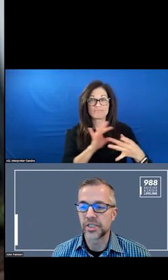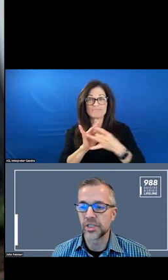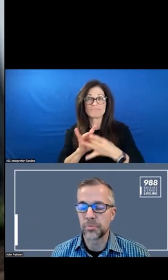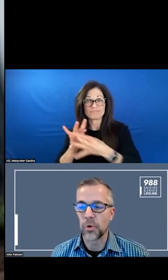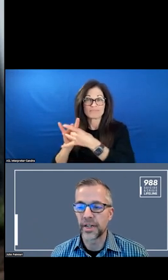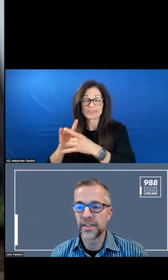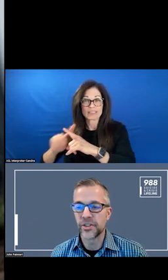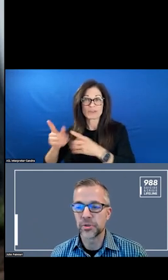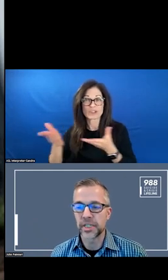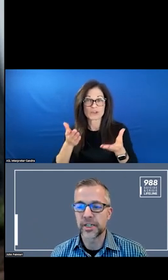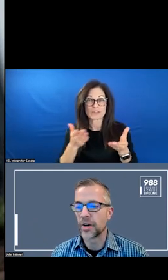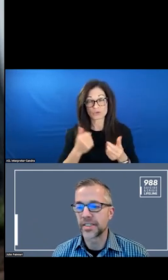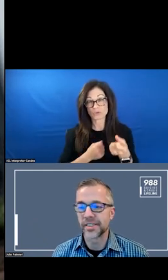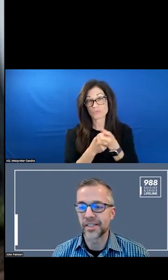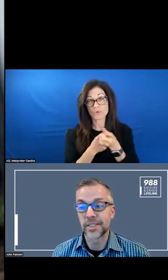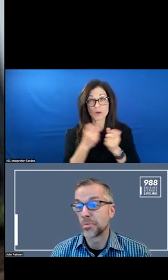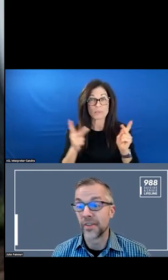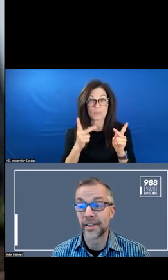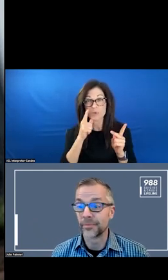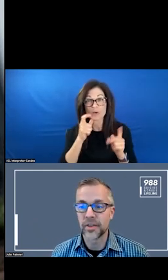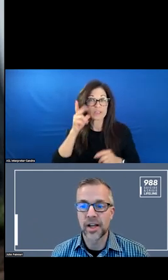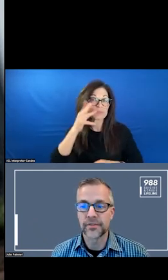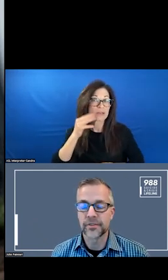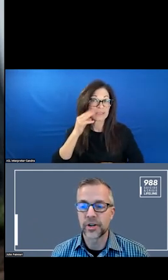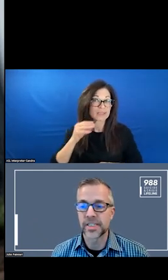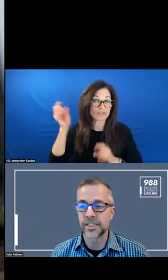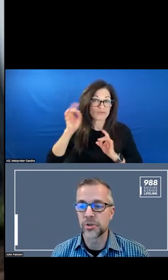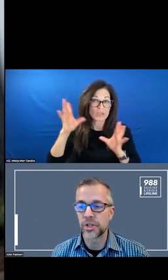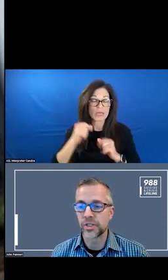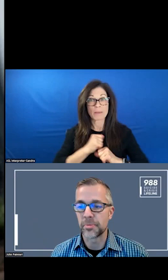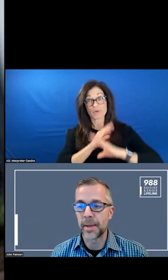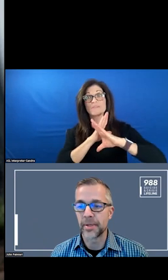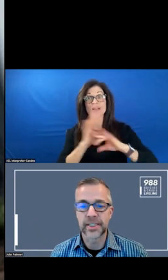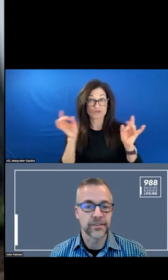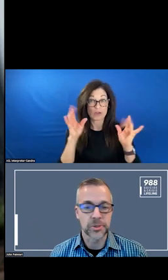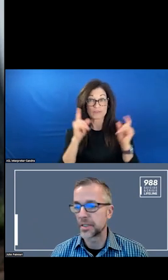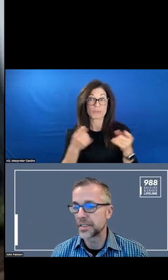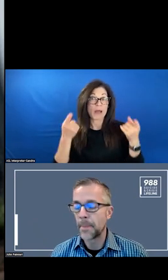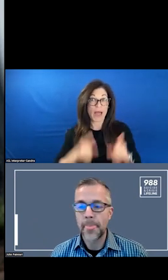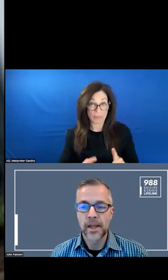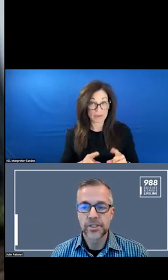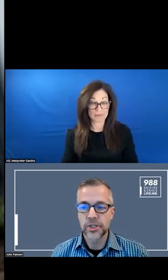TO INDIVIDUALS AND PREVENT CRISIS SITUATIONS FROM HAPPENING IN THE FIRST PLACE. SO